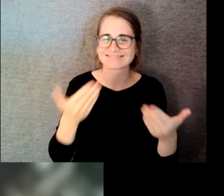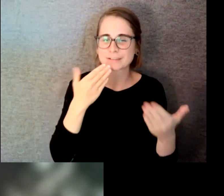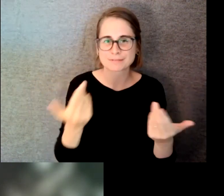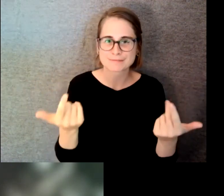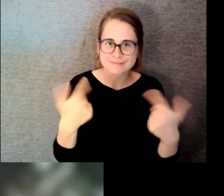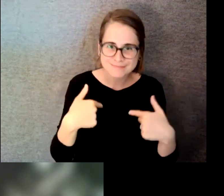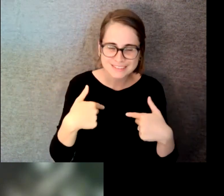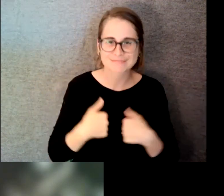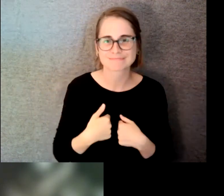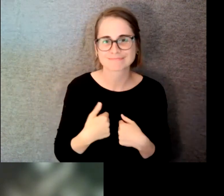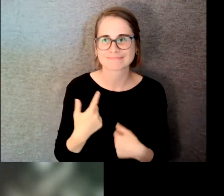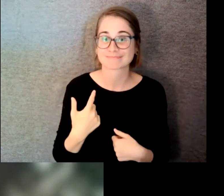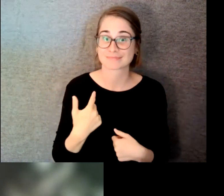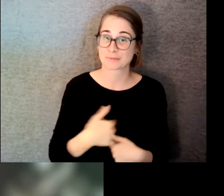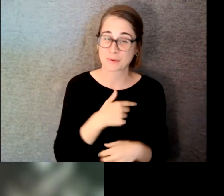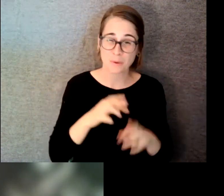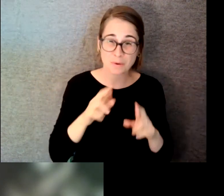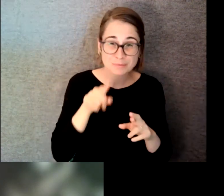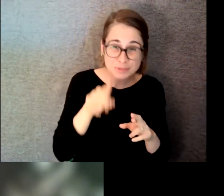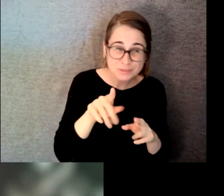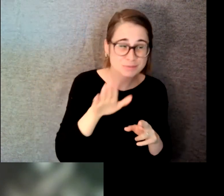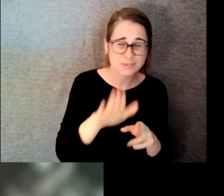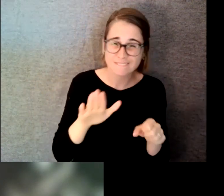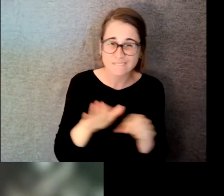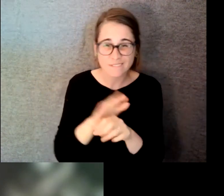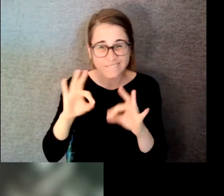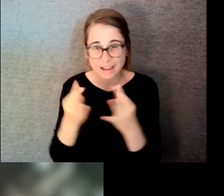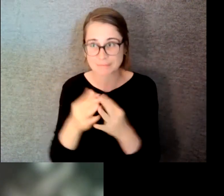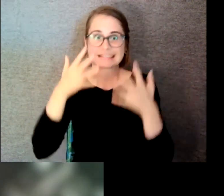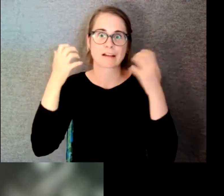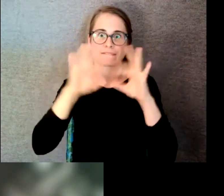entire Tiger family are doing well during these ever-changing times. Hopefully everyone